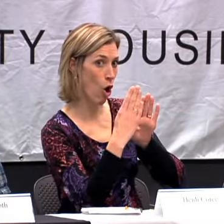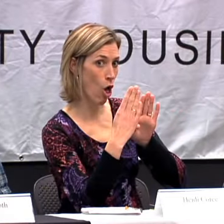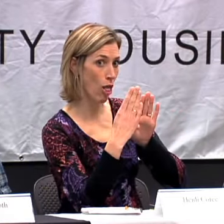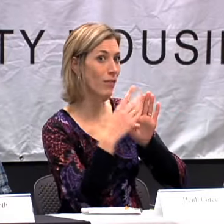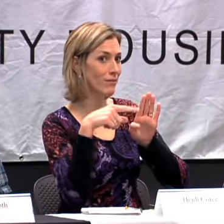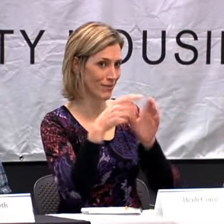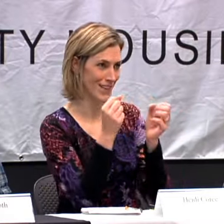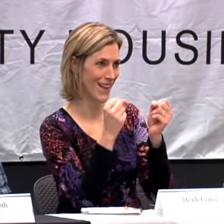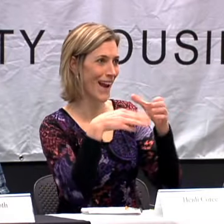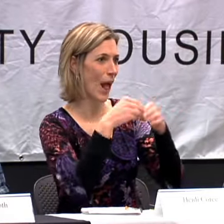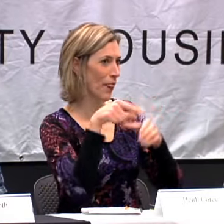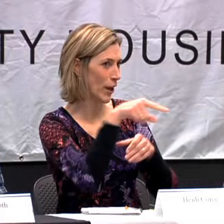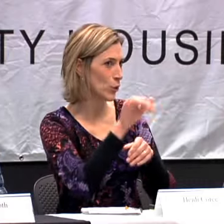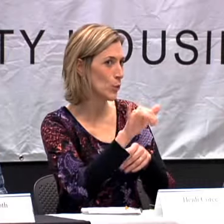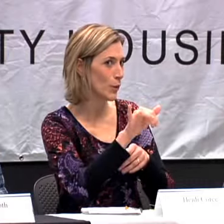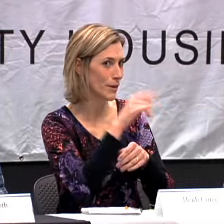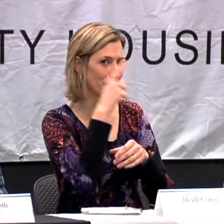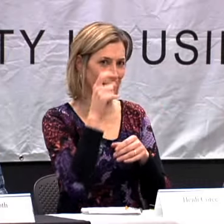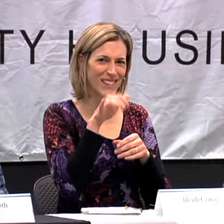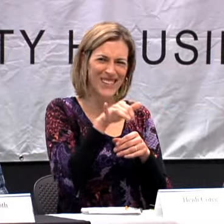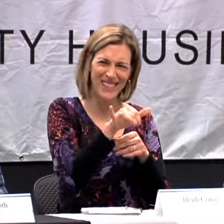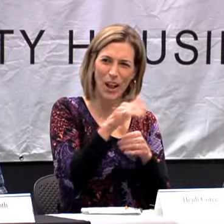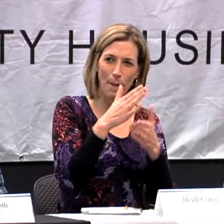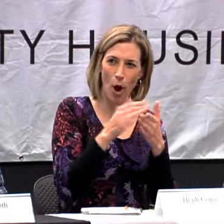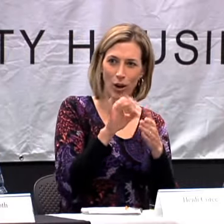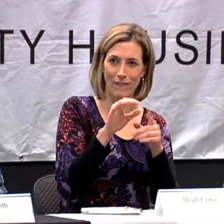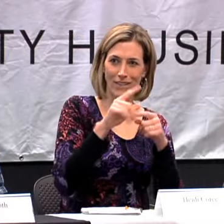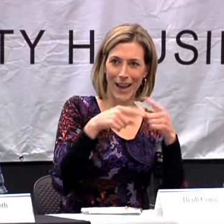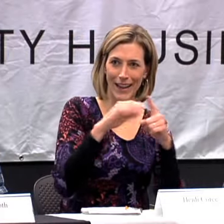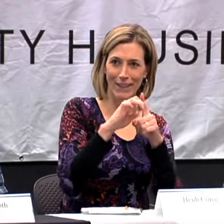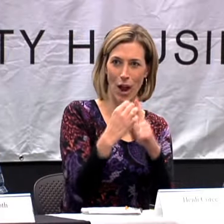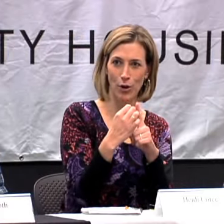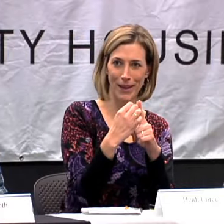CLASSROOM IN THE HALLWAY WE SIGN OUT THERE, TOO, BECAUSE THAT'S STILL